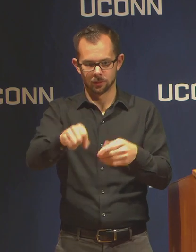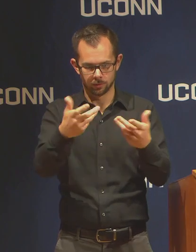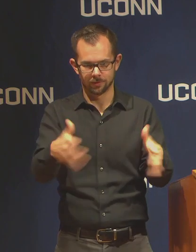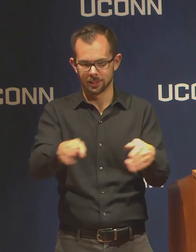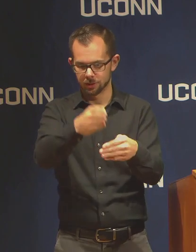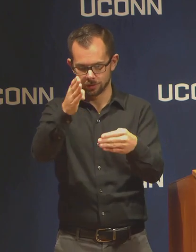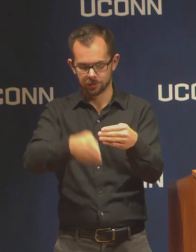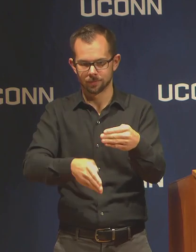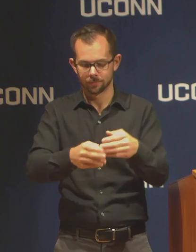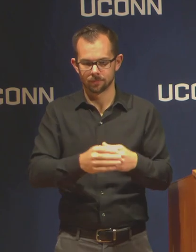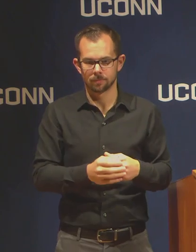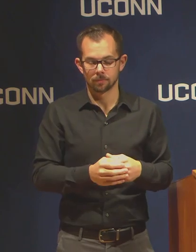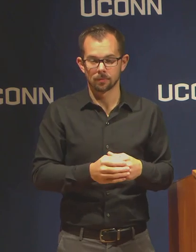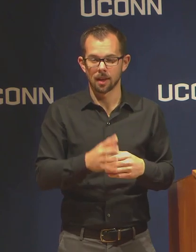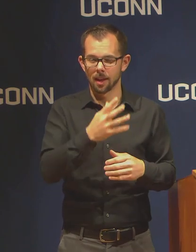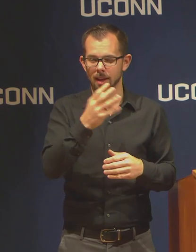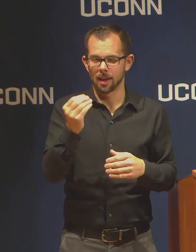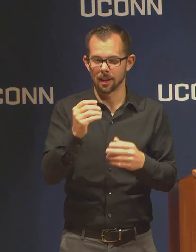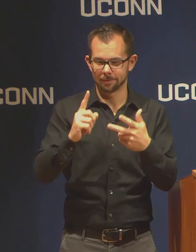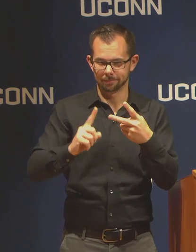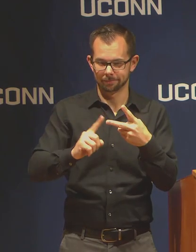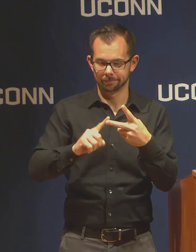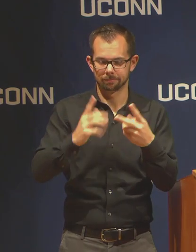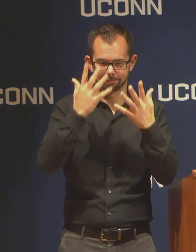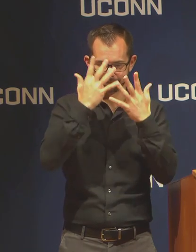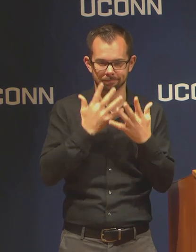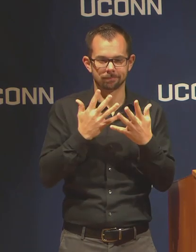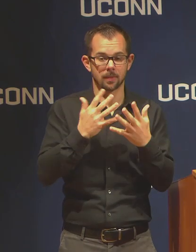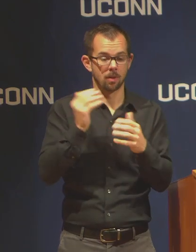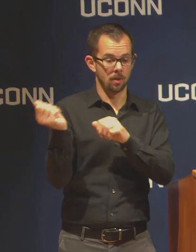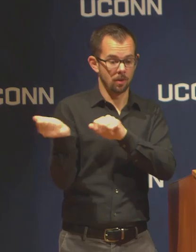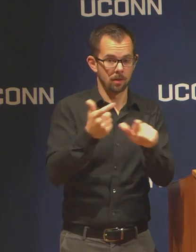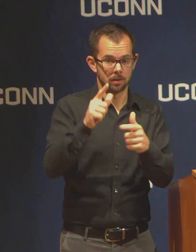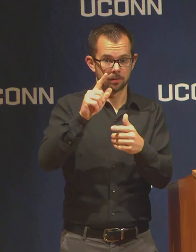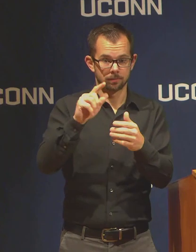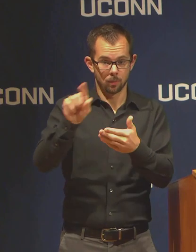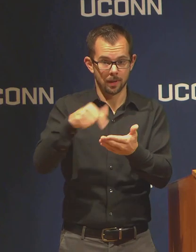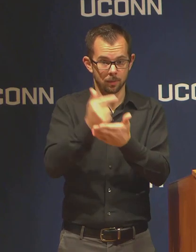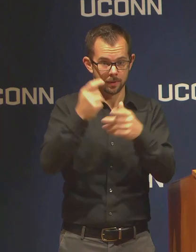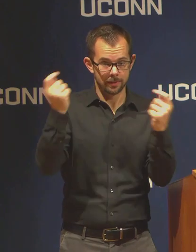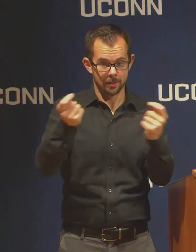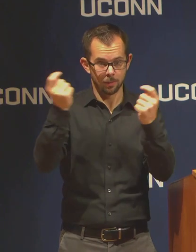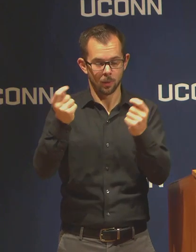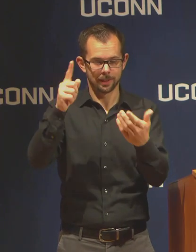cancel plans for graduation. And for that I just want to